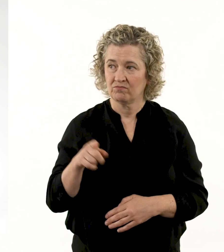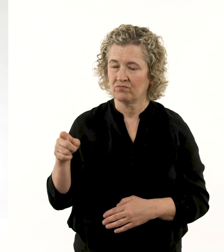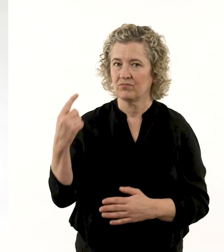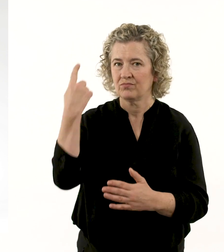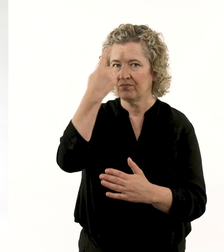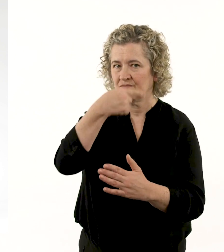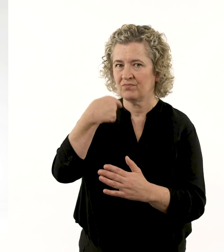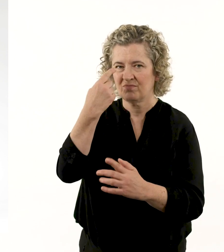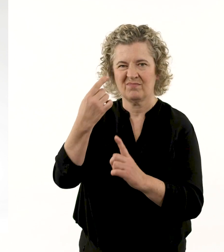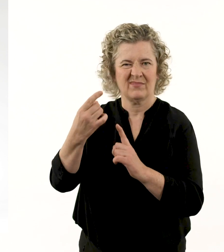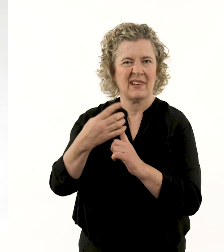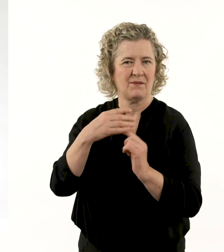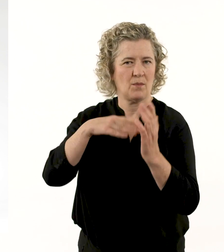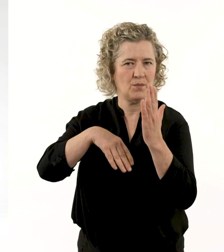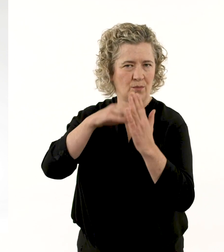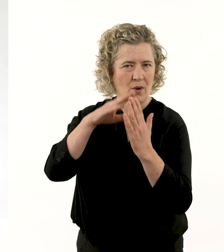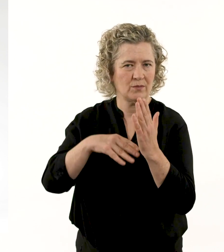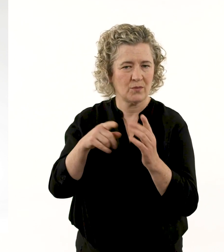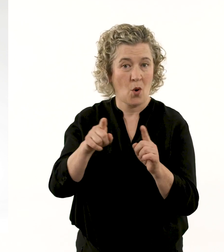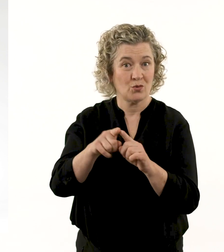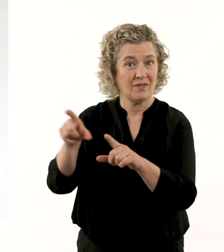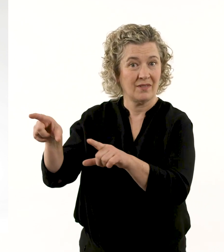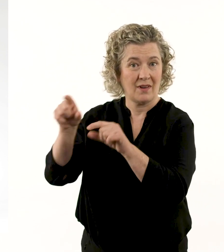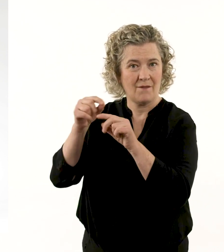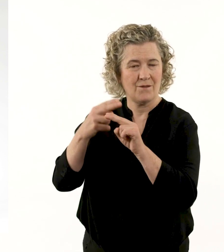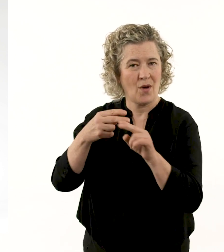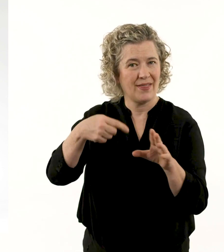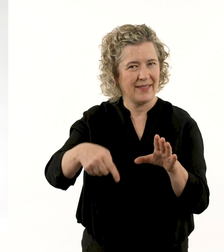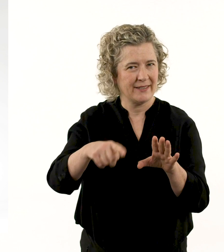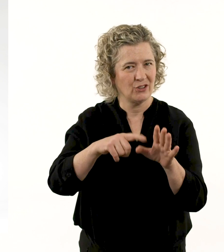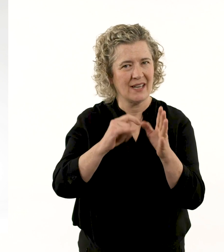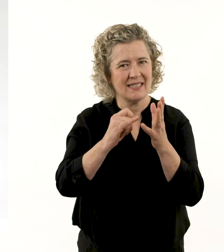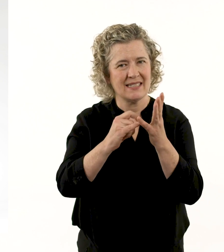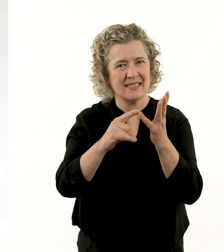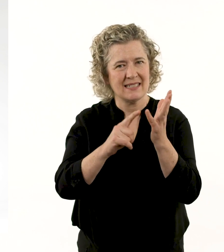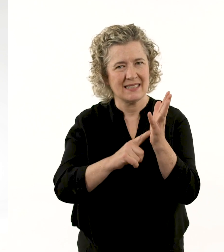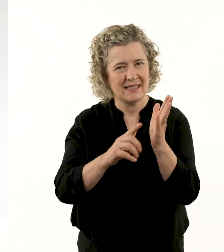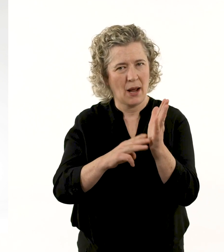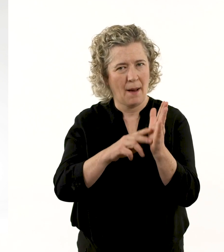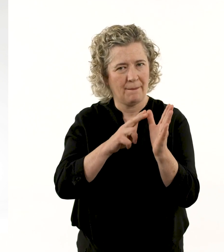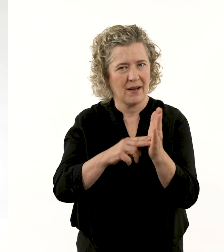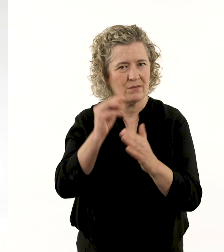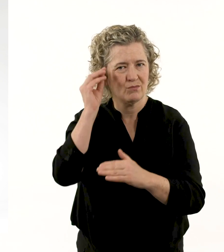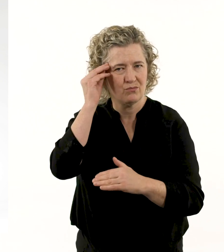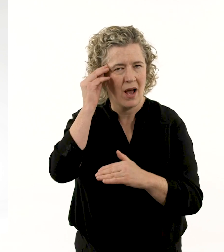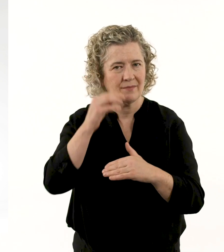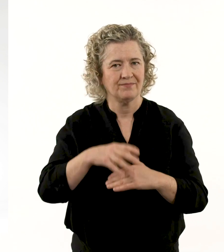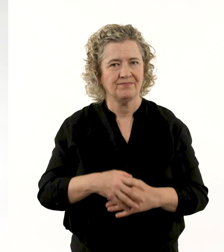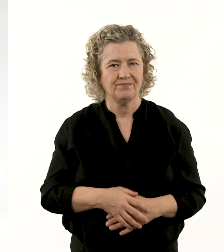Clarke’s self-portrait has also been selected for this year’s Sulman Prize.